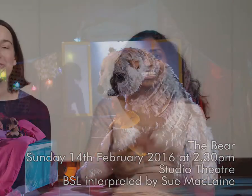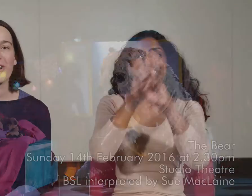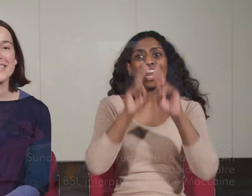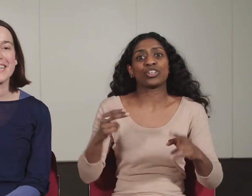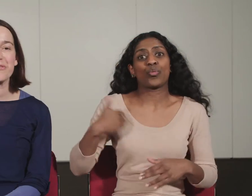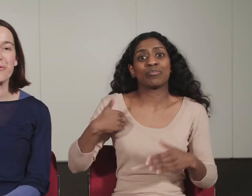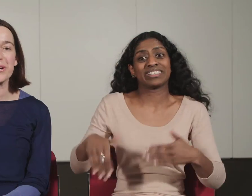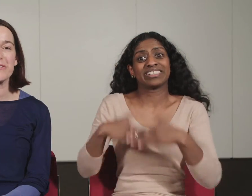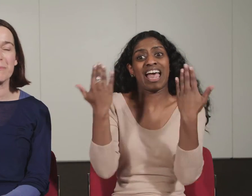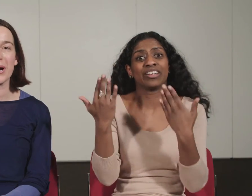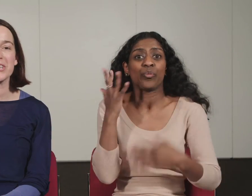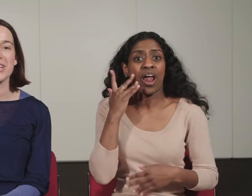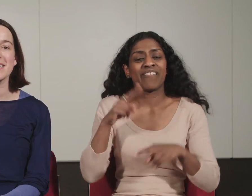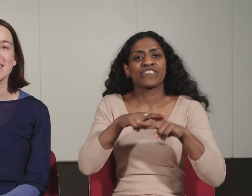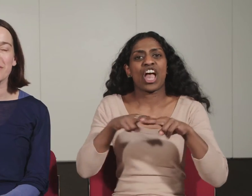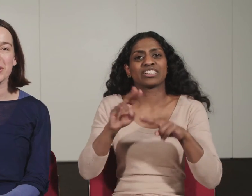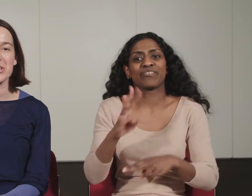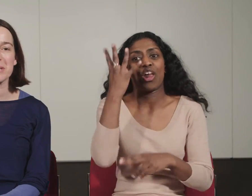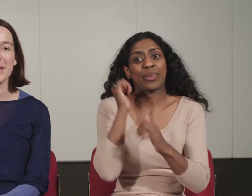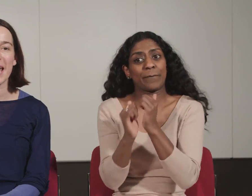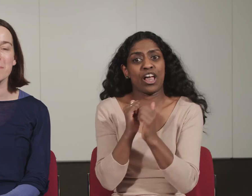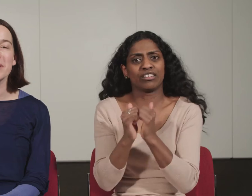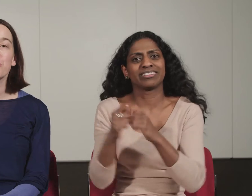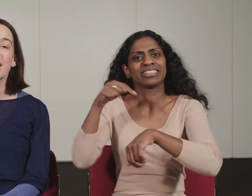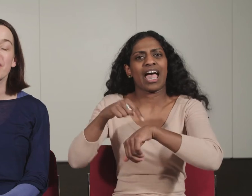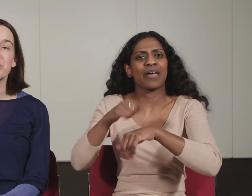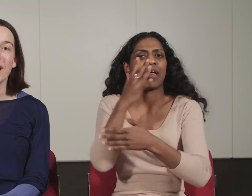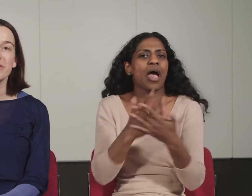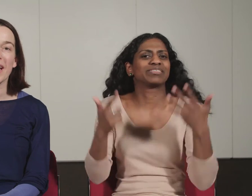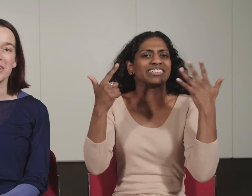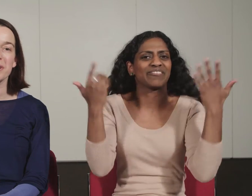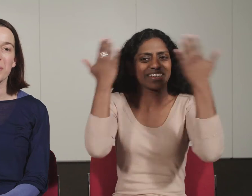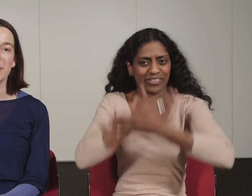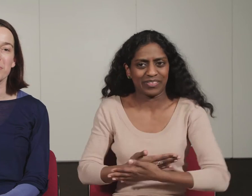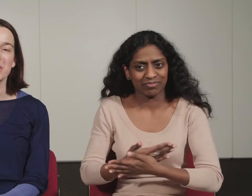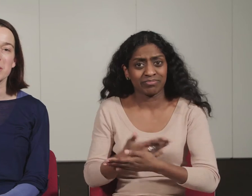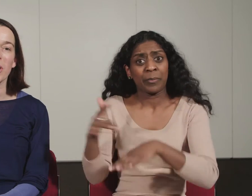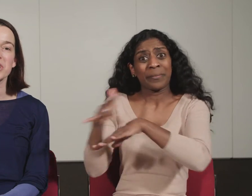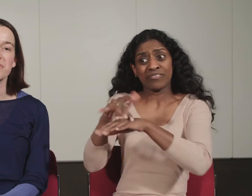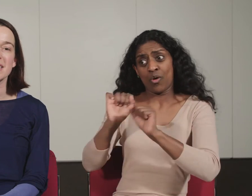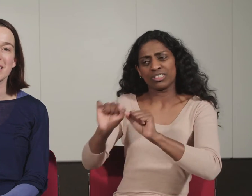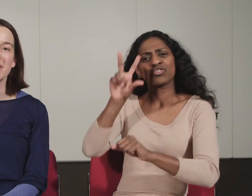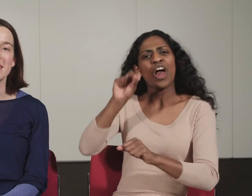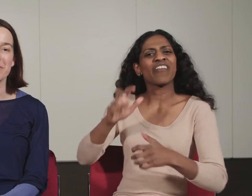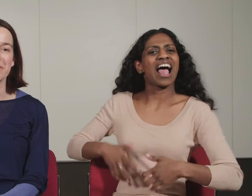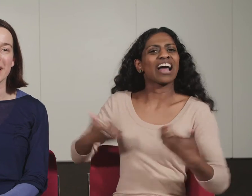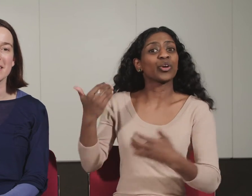On Friday 4th March at 7:30pm we have Twelve Angry Women which is part of a series of events